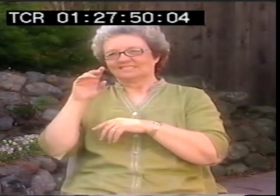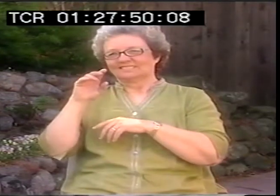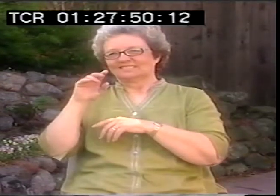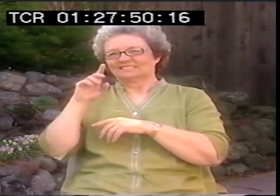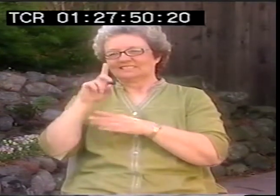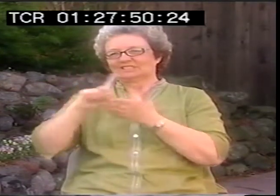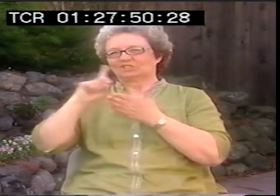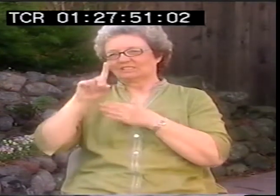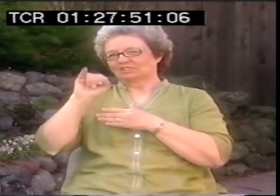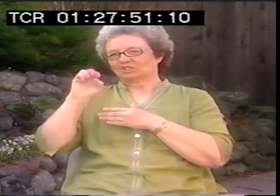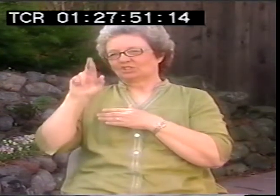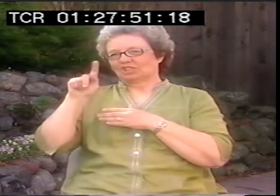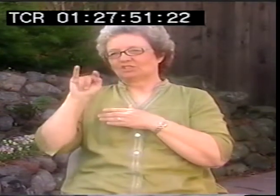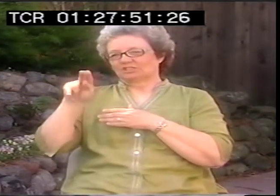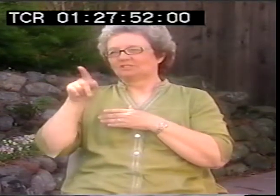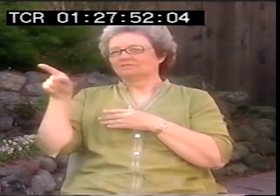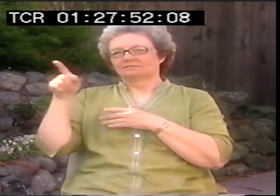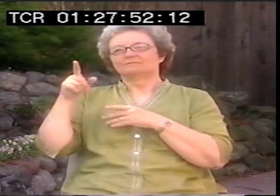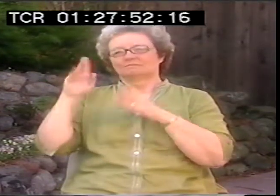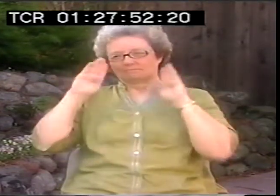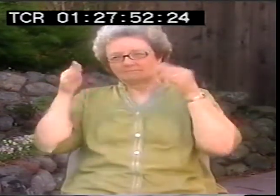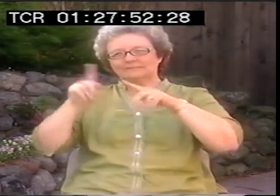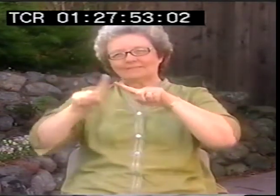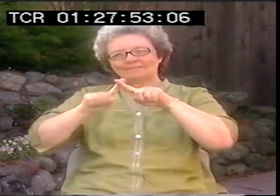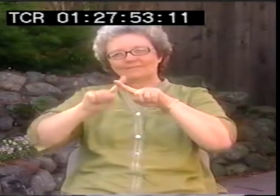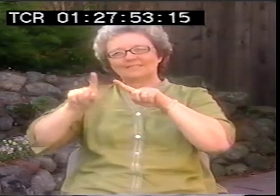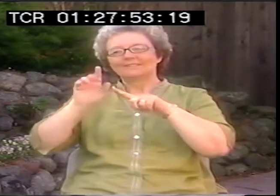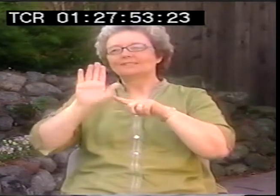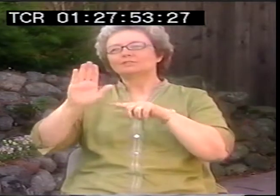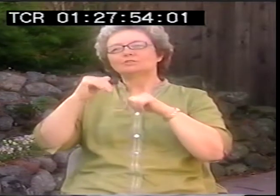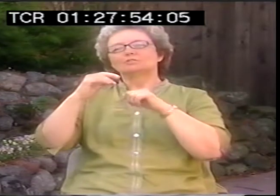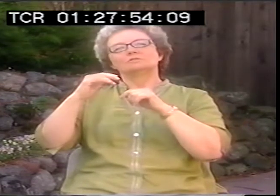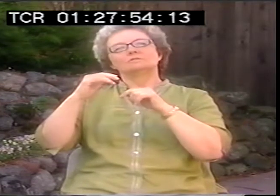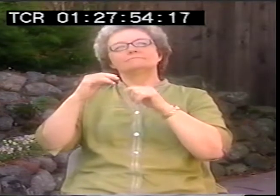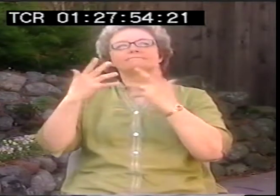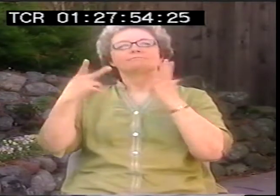his PhD and his dissertation was completely